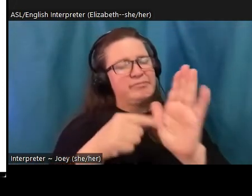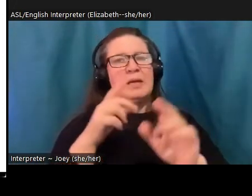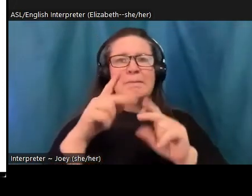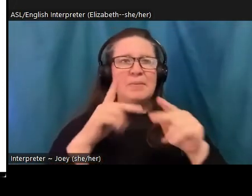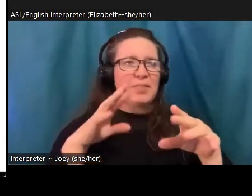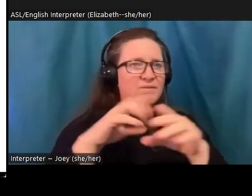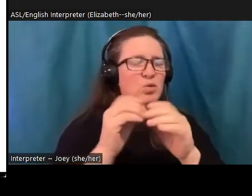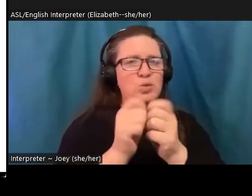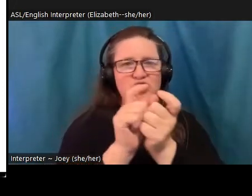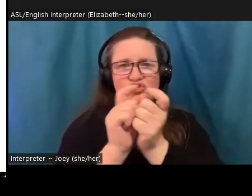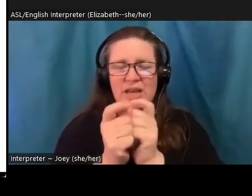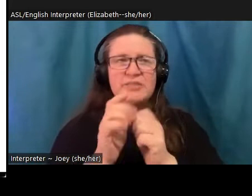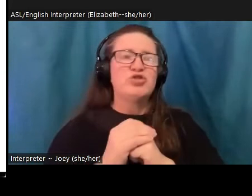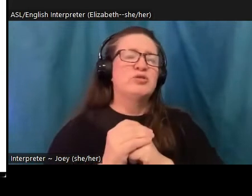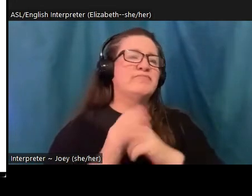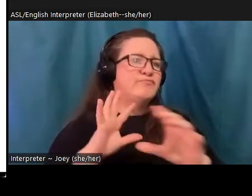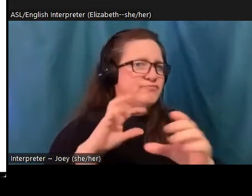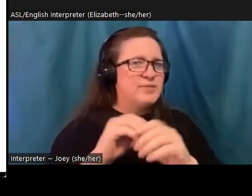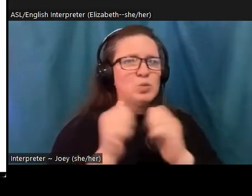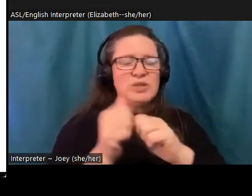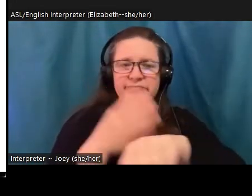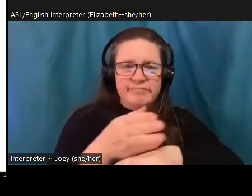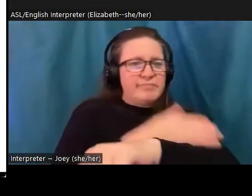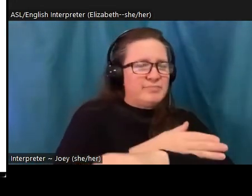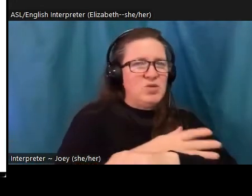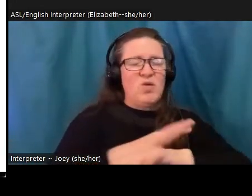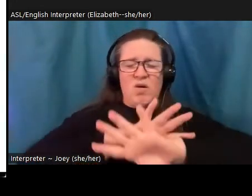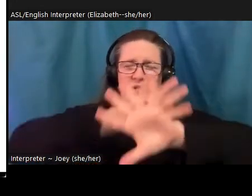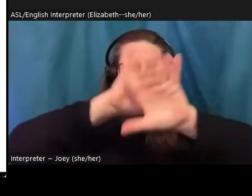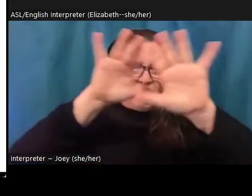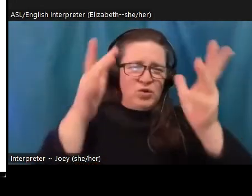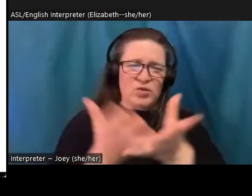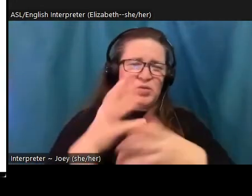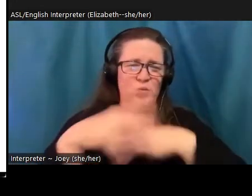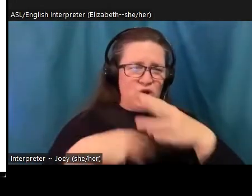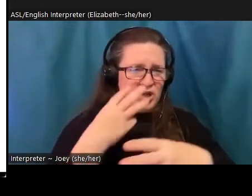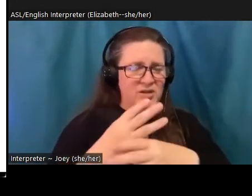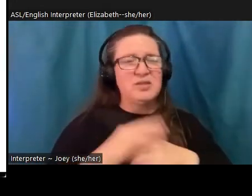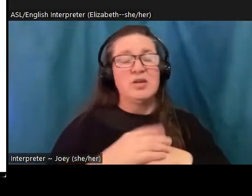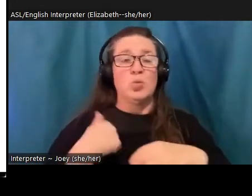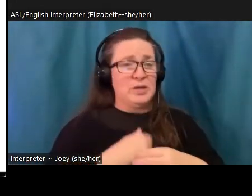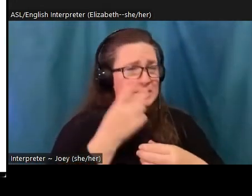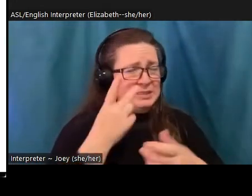every part of the world. And we're seeing right now incredible shifts underway in schools and social justice